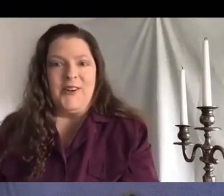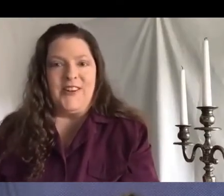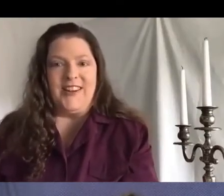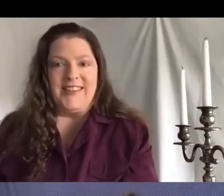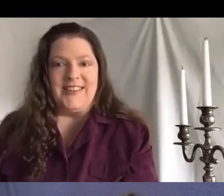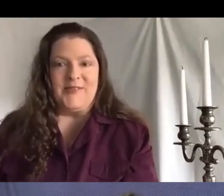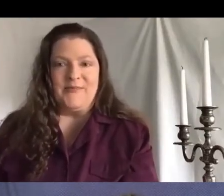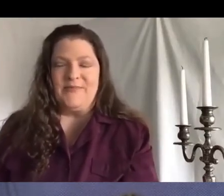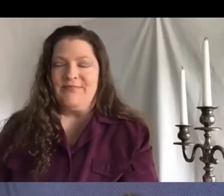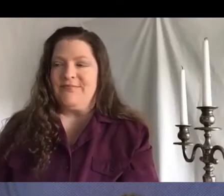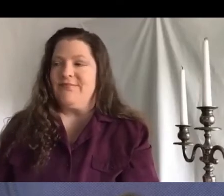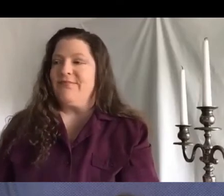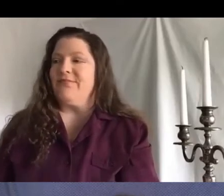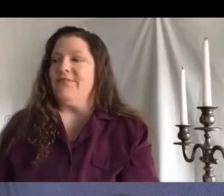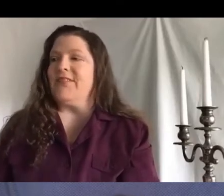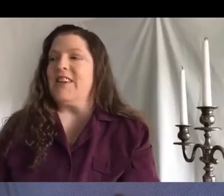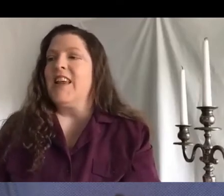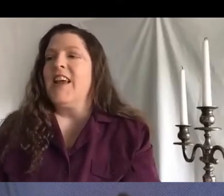doesn't it?